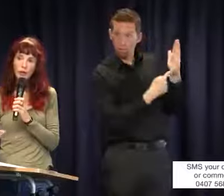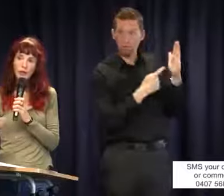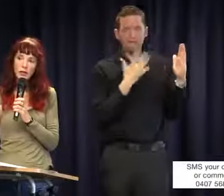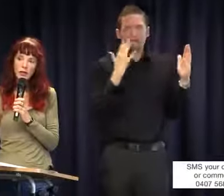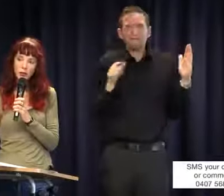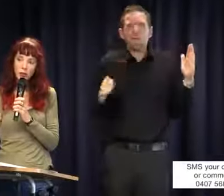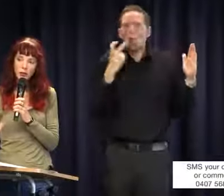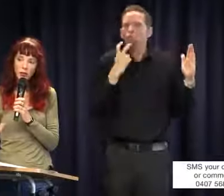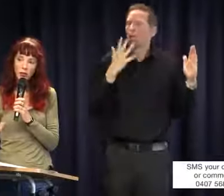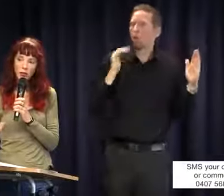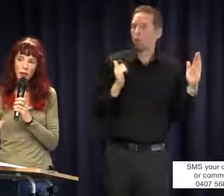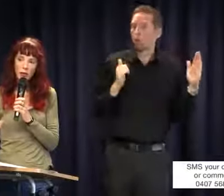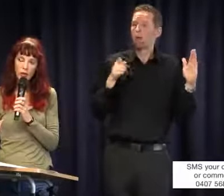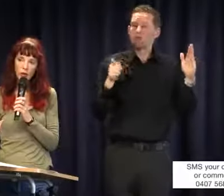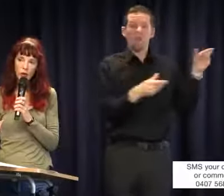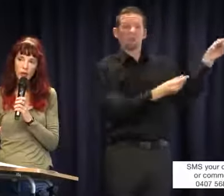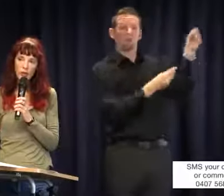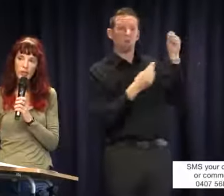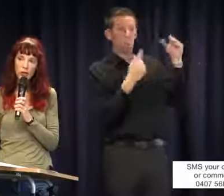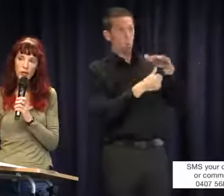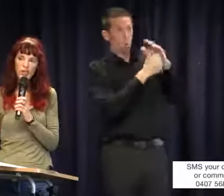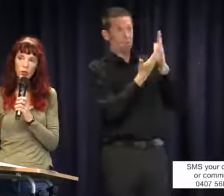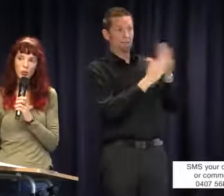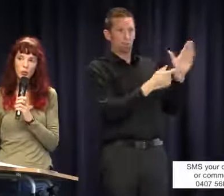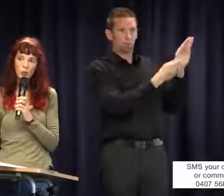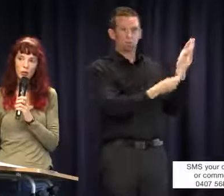then that is the first step that you can take that shows that that is a reasonable adjustment